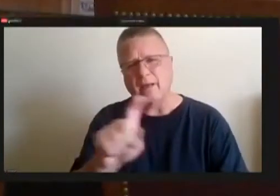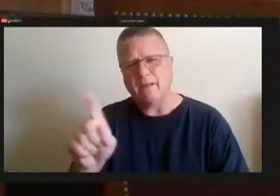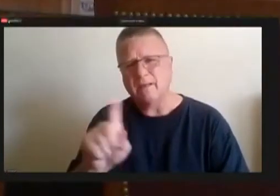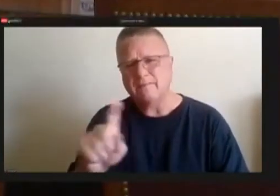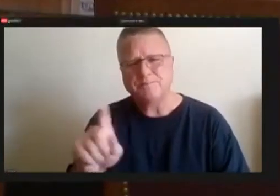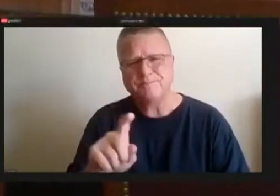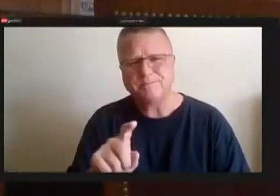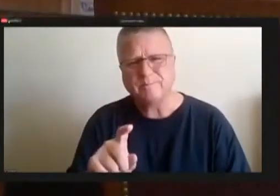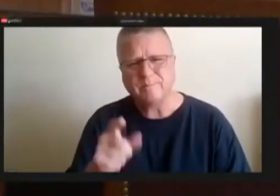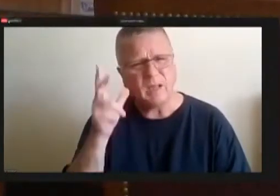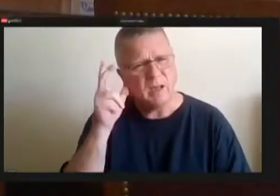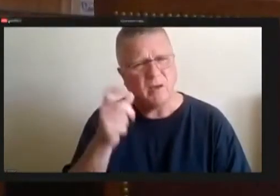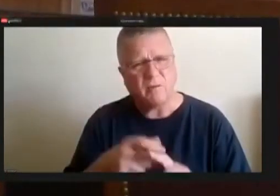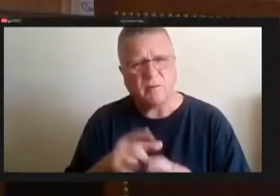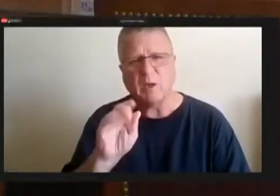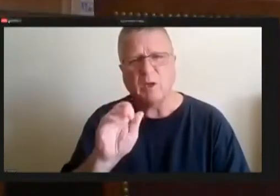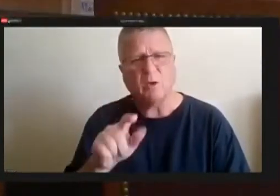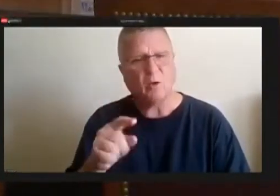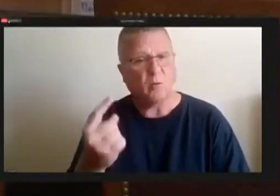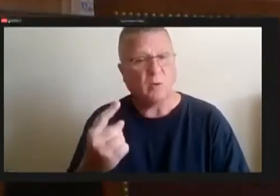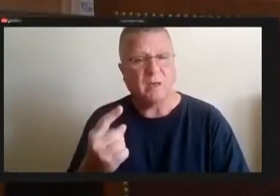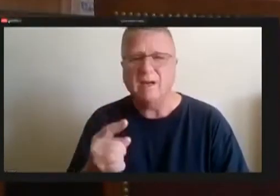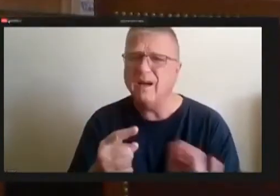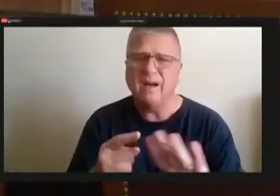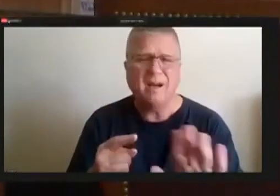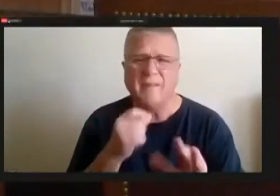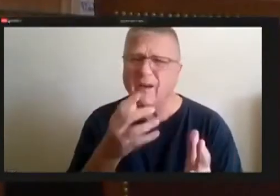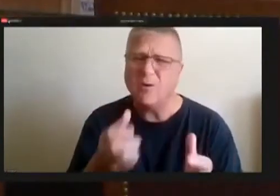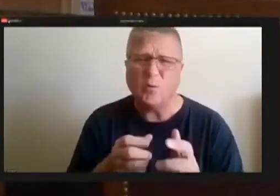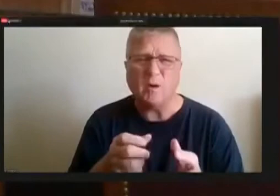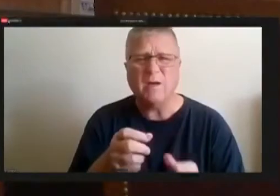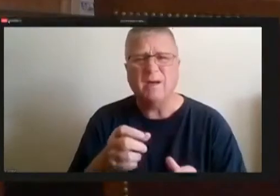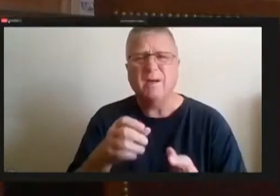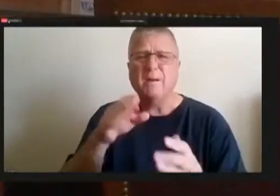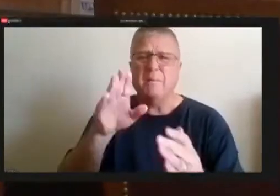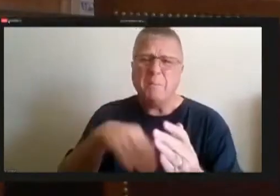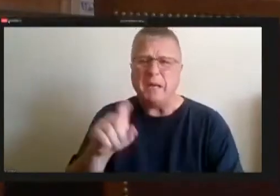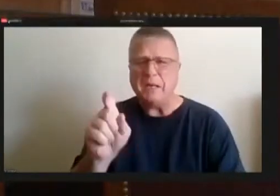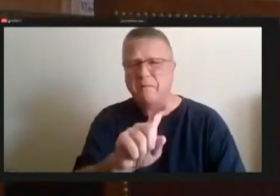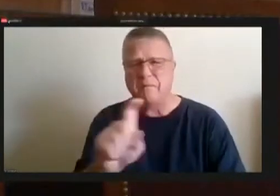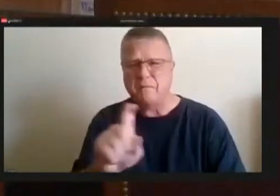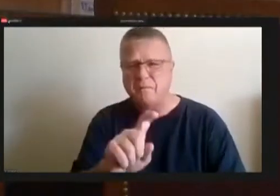one that they don't want their fire trucks painted silver. Now when we're talking police cars.